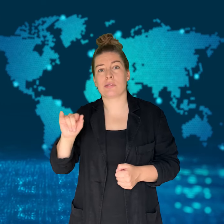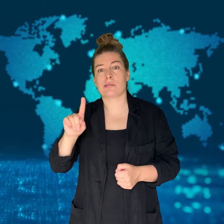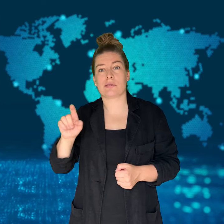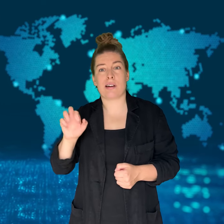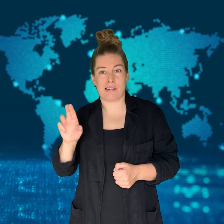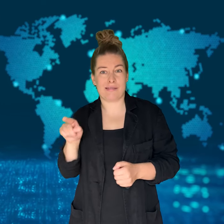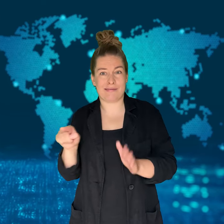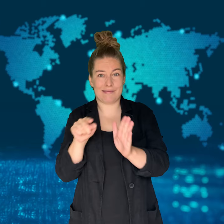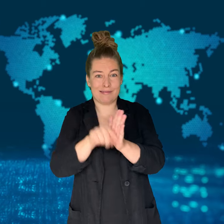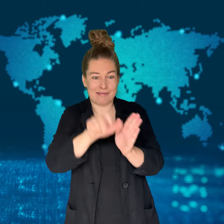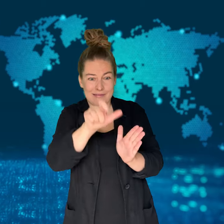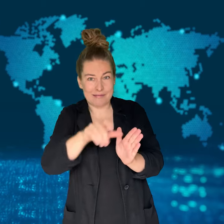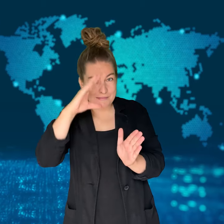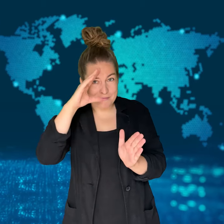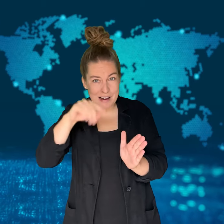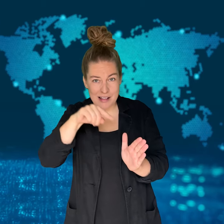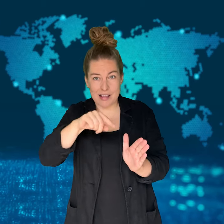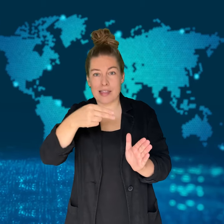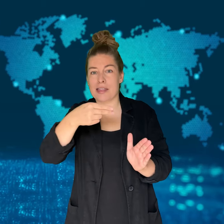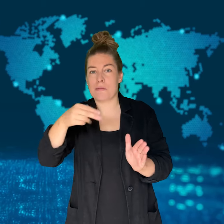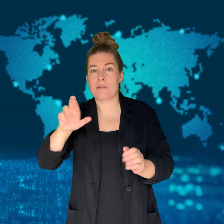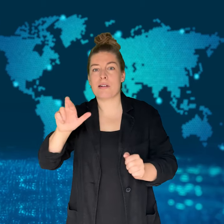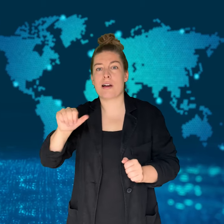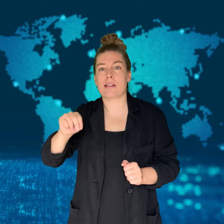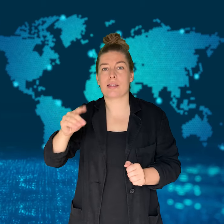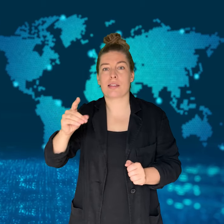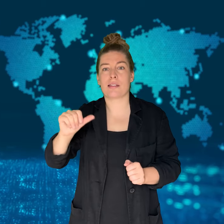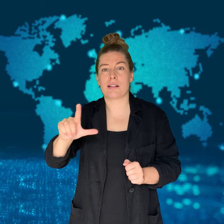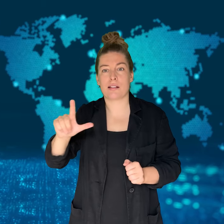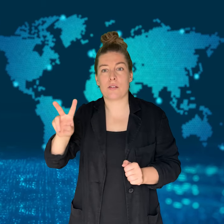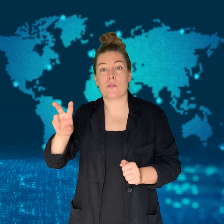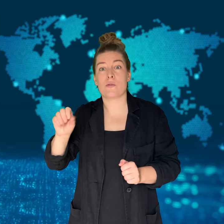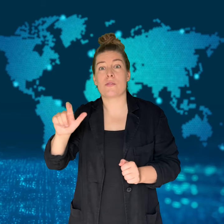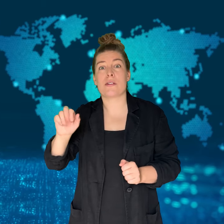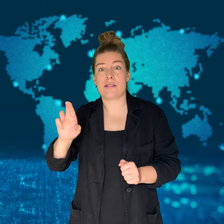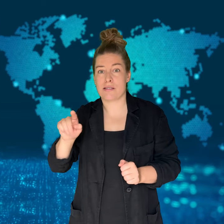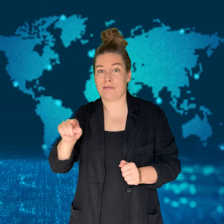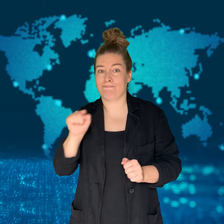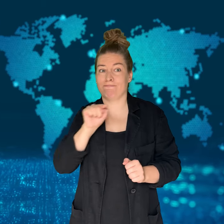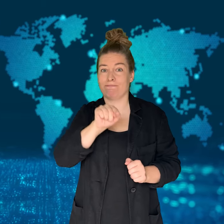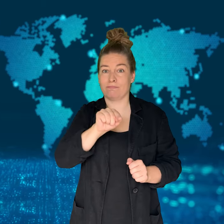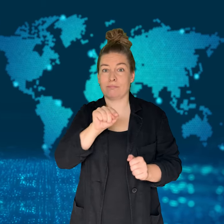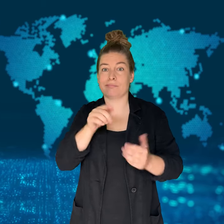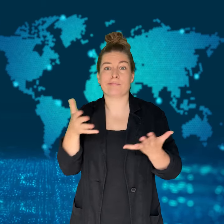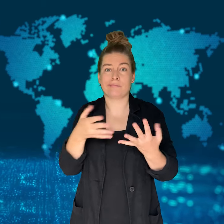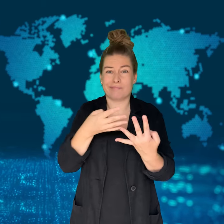11 years for killing Randall Volar.